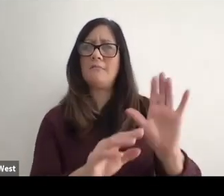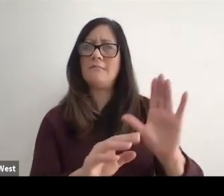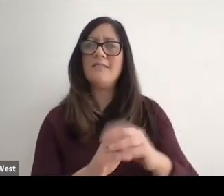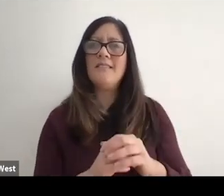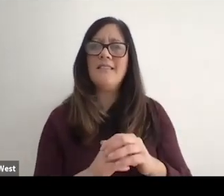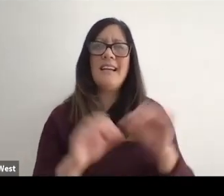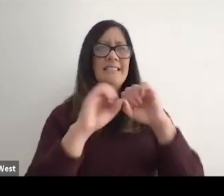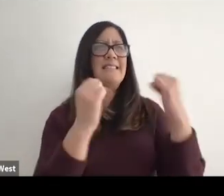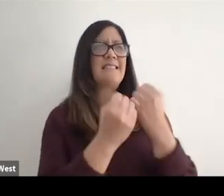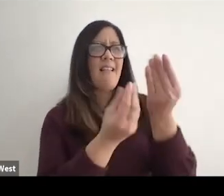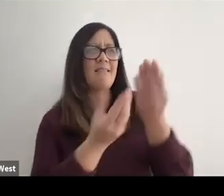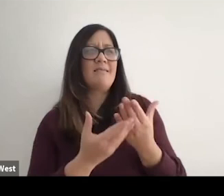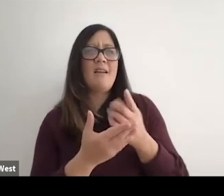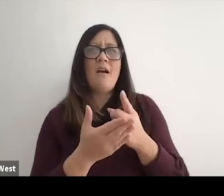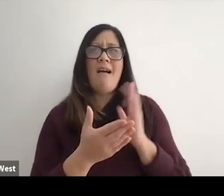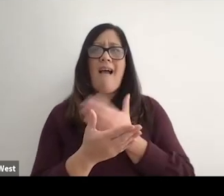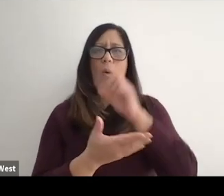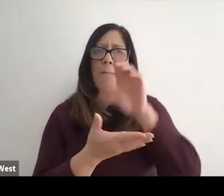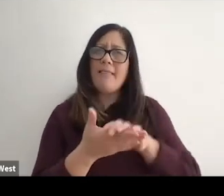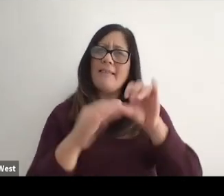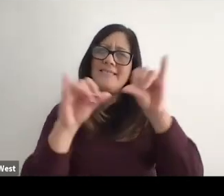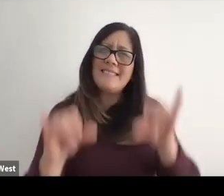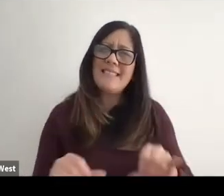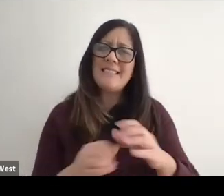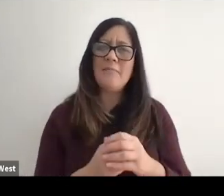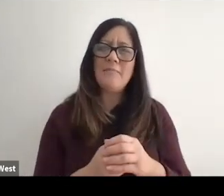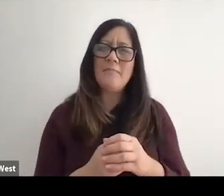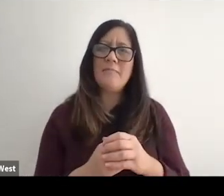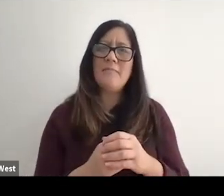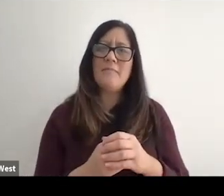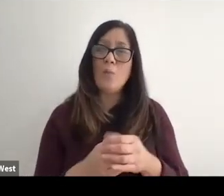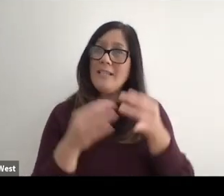And so society dictates to us what we are. Belief systems are, and we we choose to believe that.